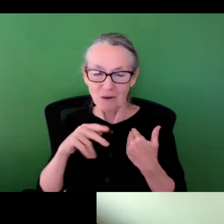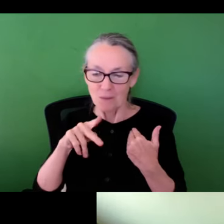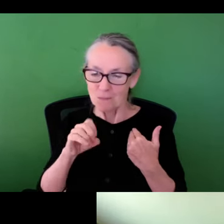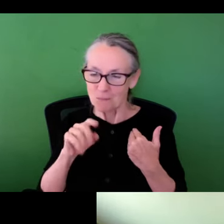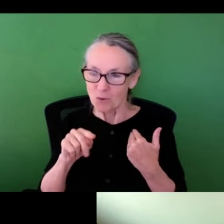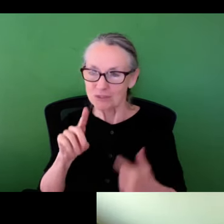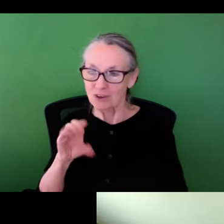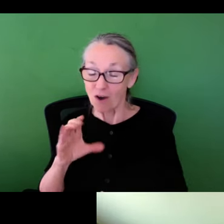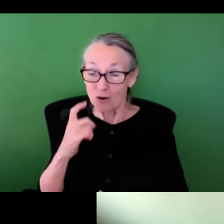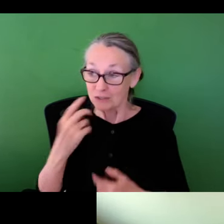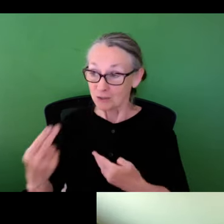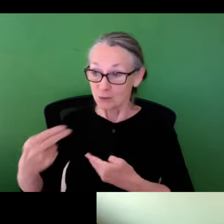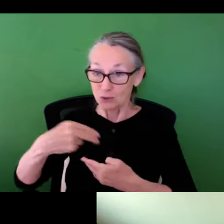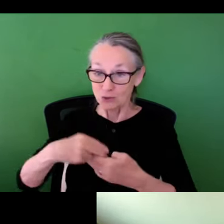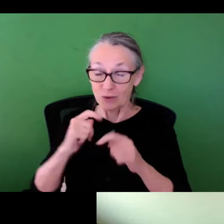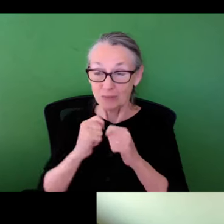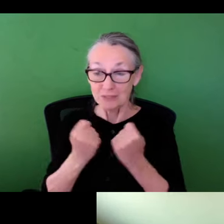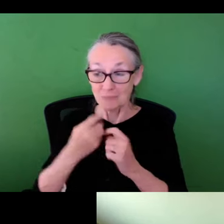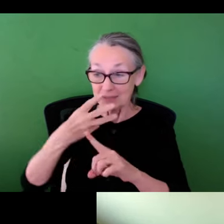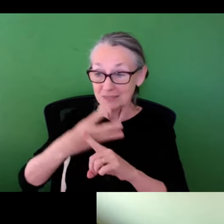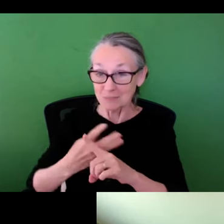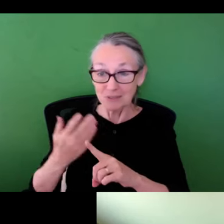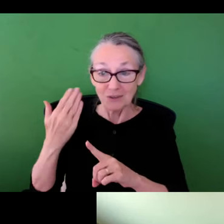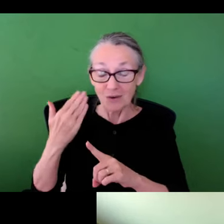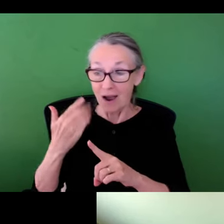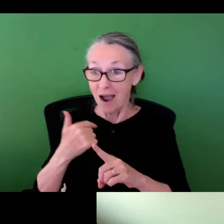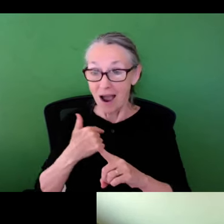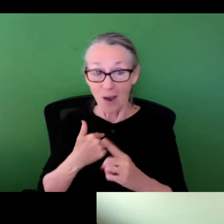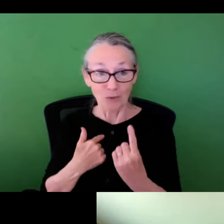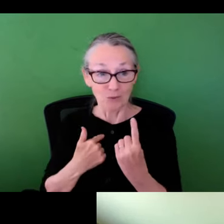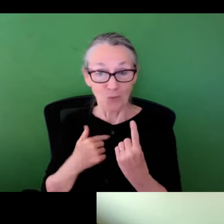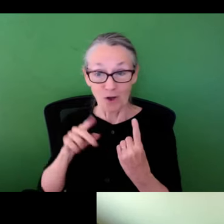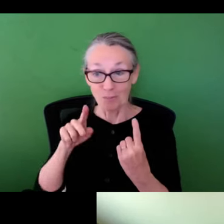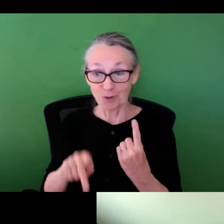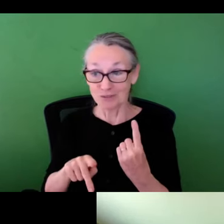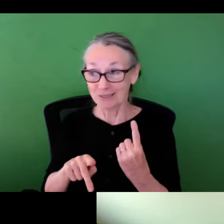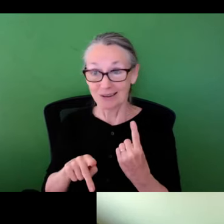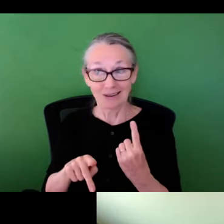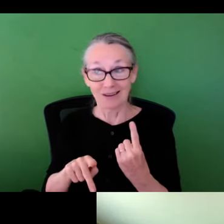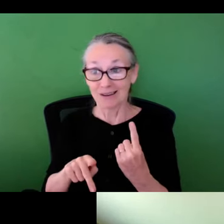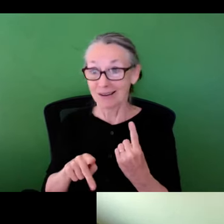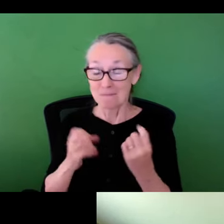I'm so delighted and grateful to have my postdoc who just joined the team six months ago,